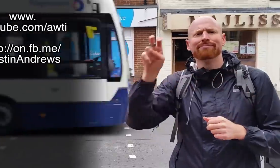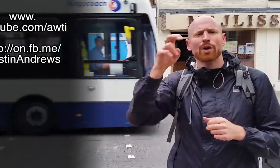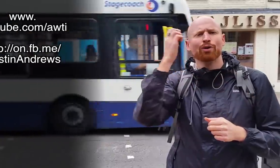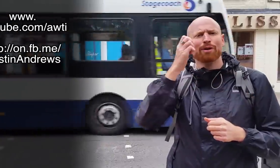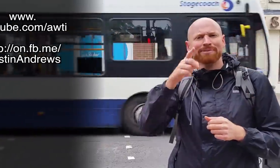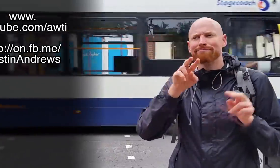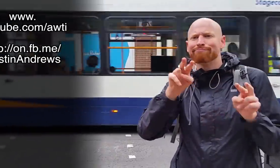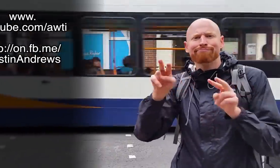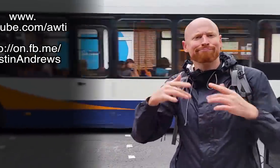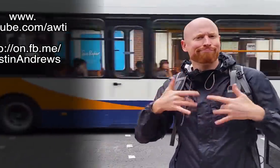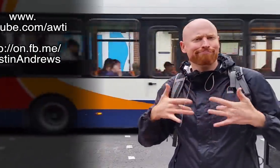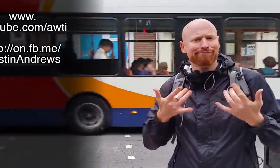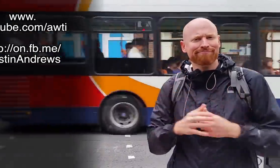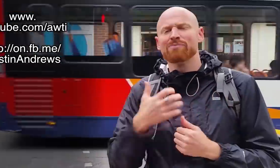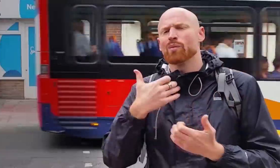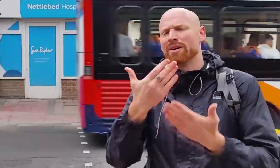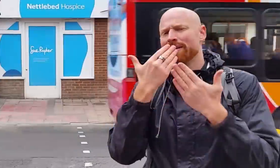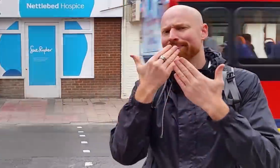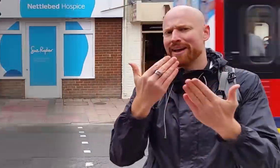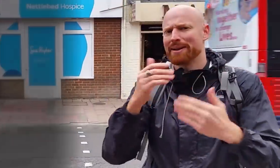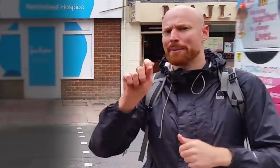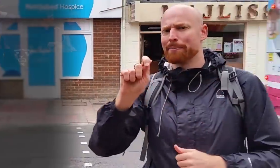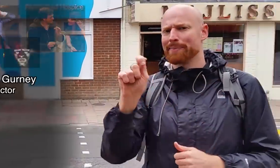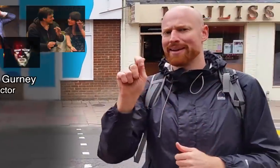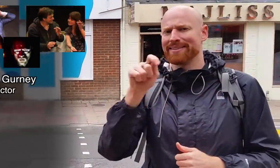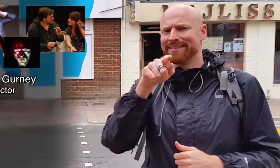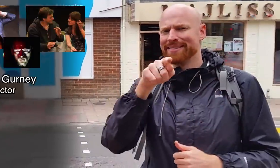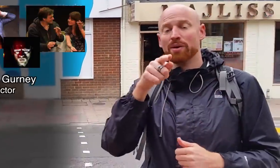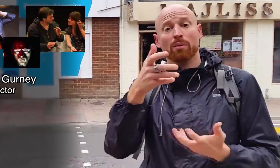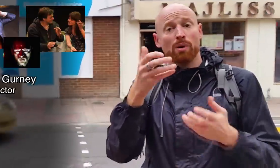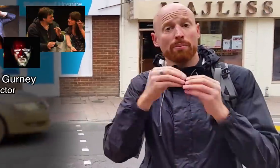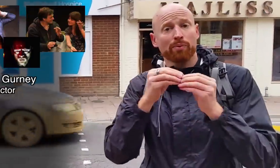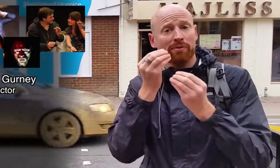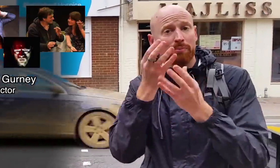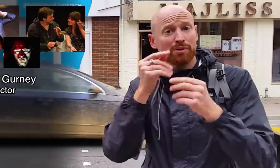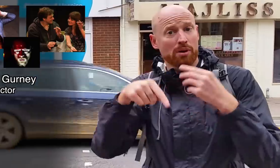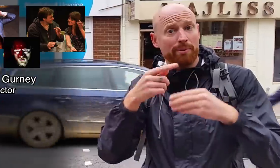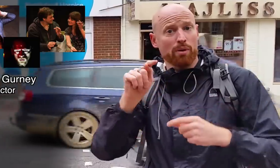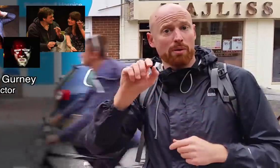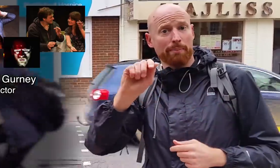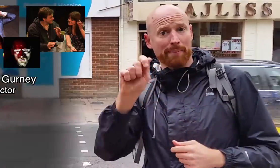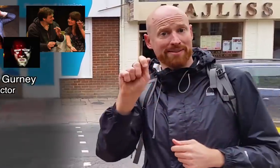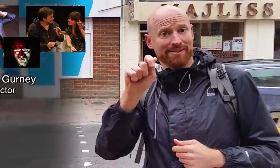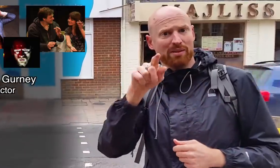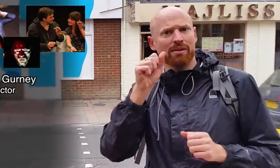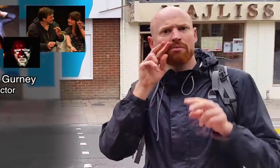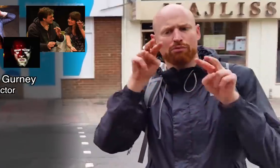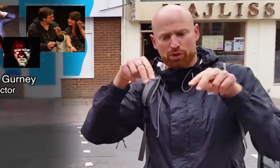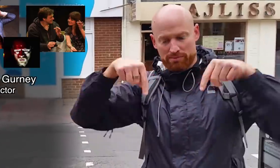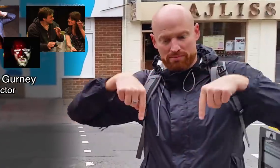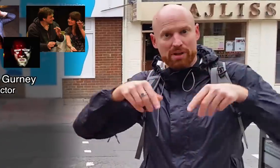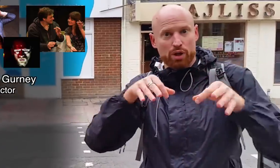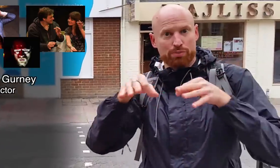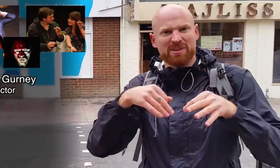on my travels across Europe! I want to thank Matty - if you'd like more information about Matty, check out the description below, I'll put some of his